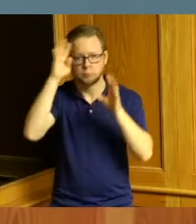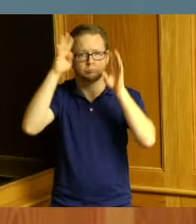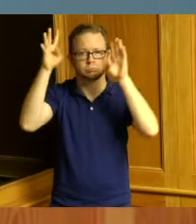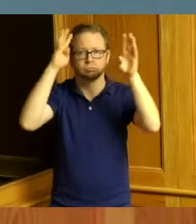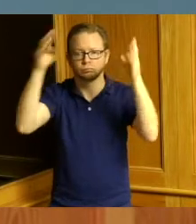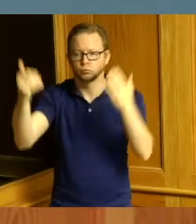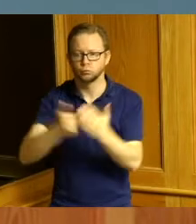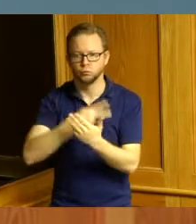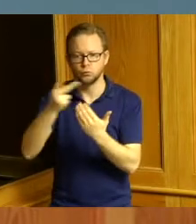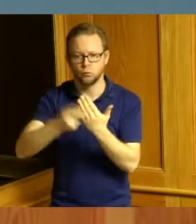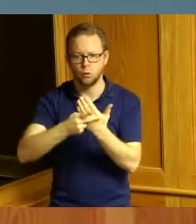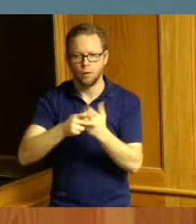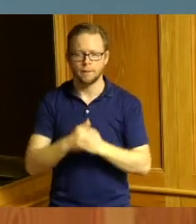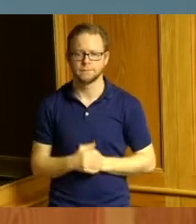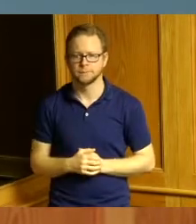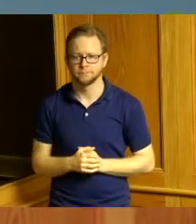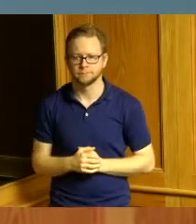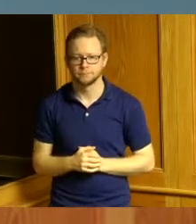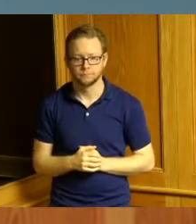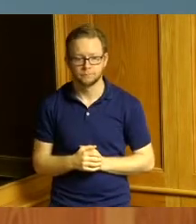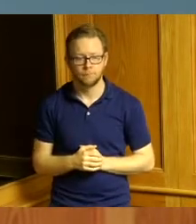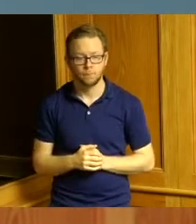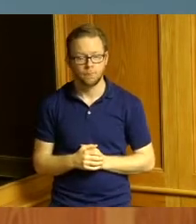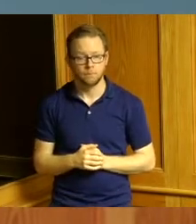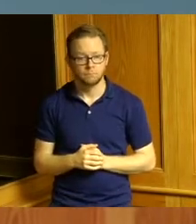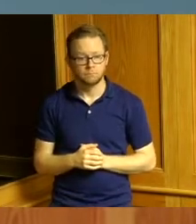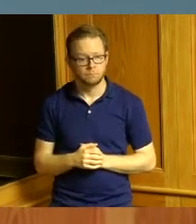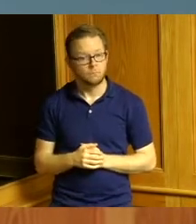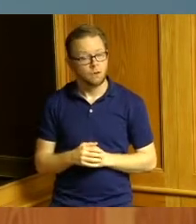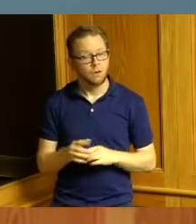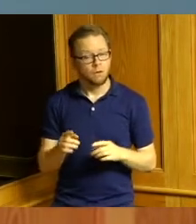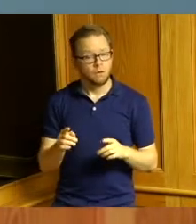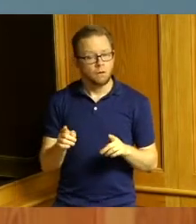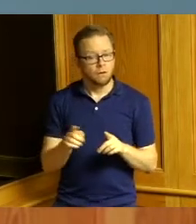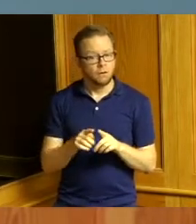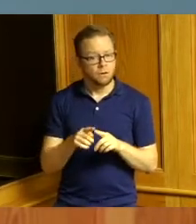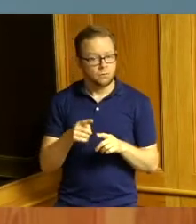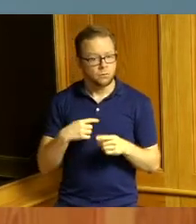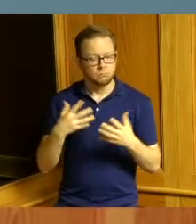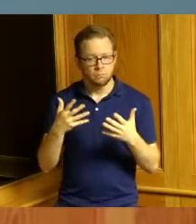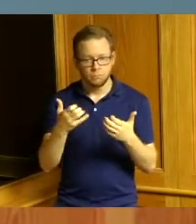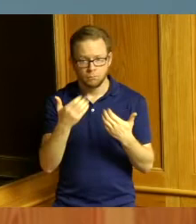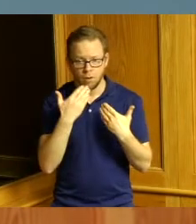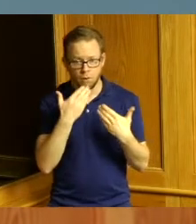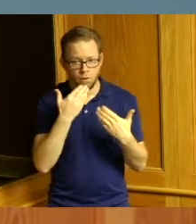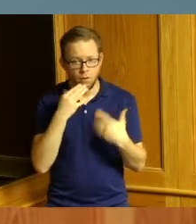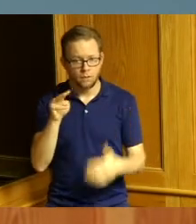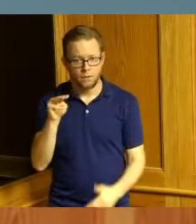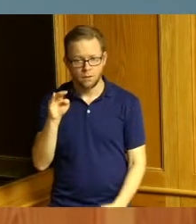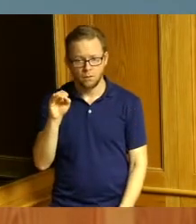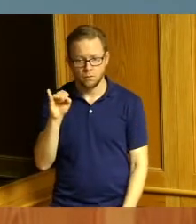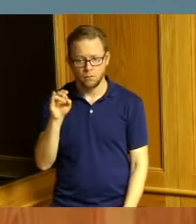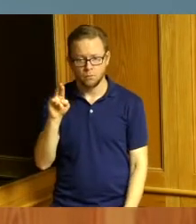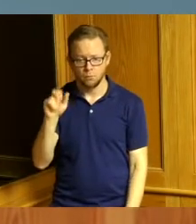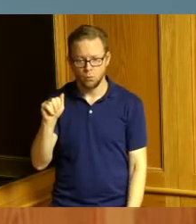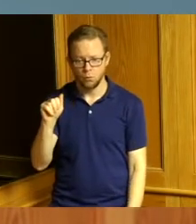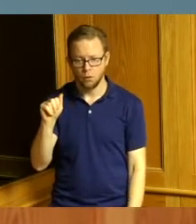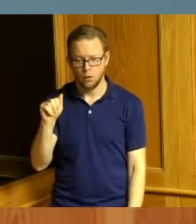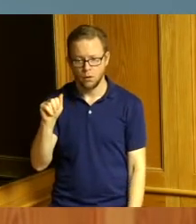but I would also be remiss if I did not think as moral where left Tim McCartney filled in